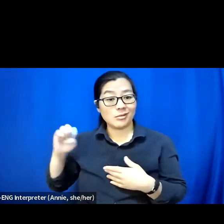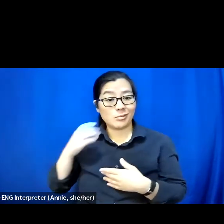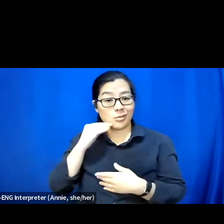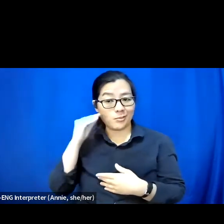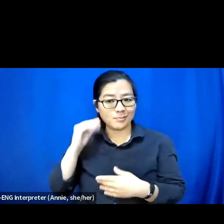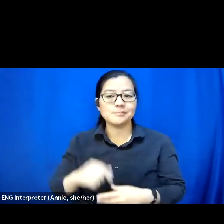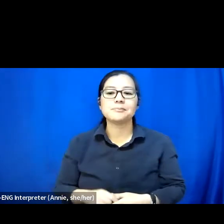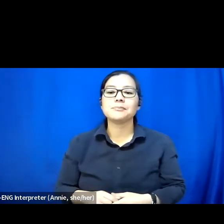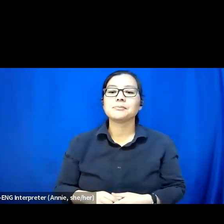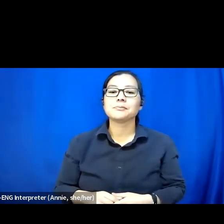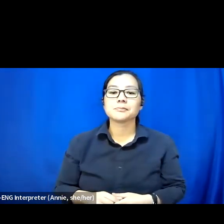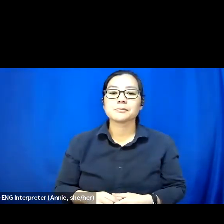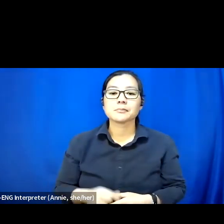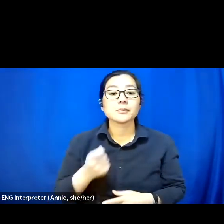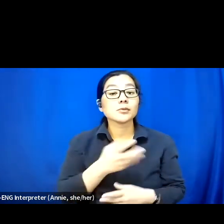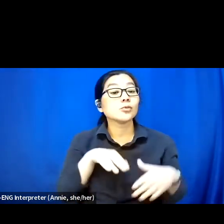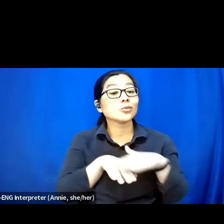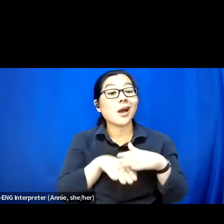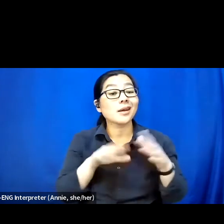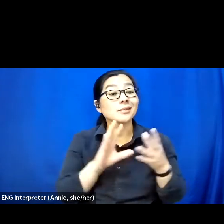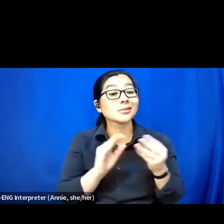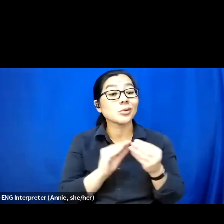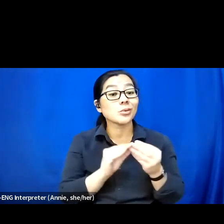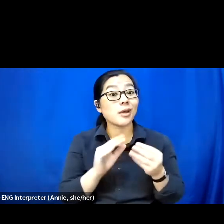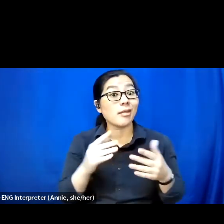And just a few access notes and then we'll get it going.